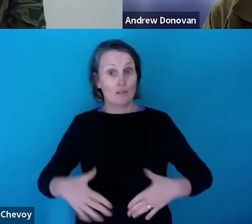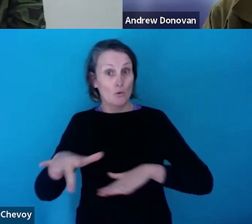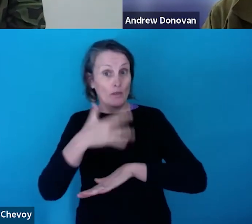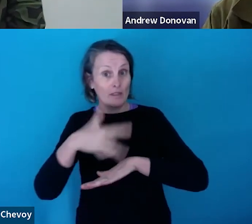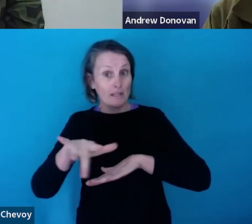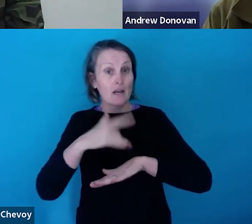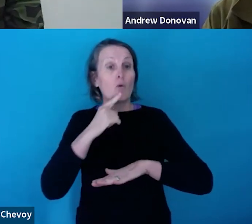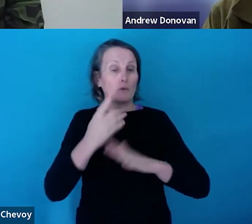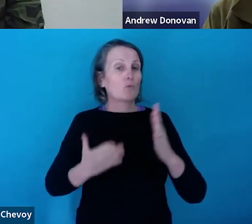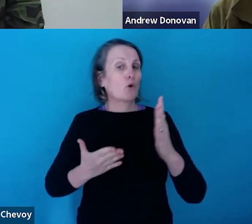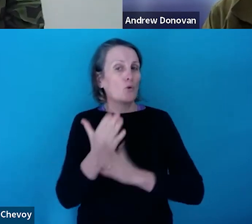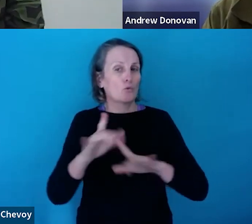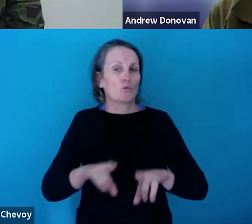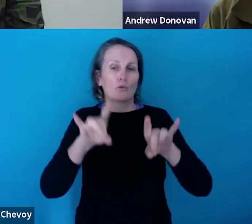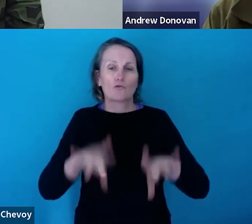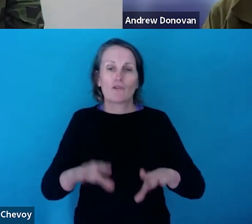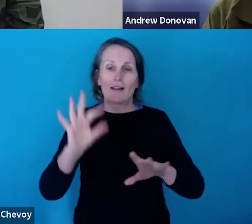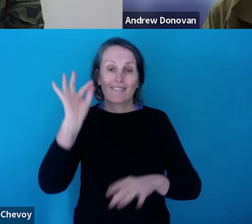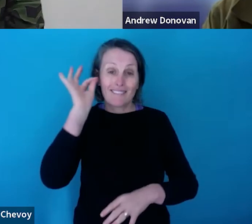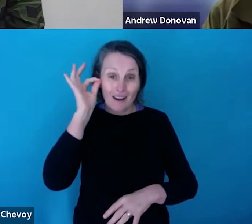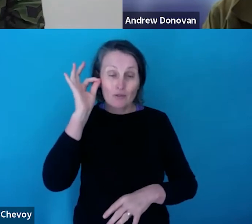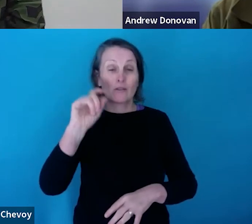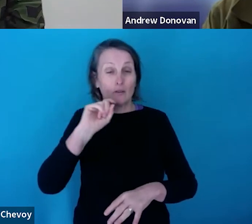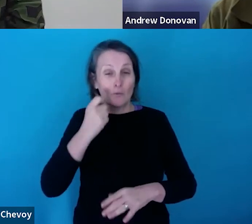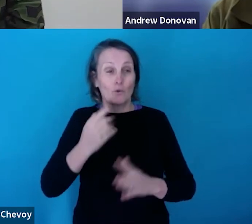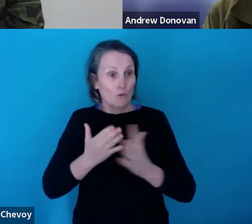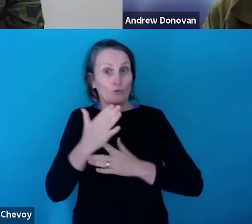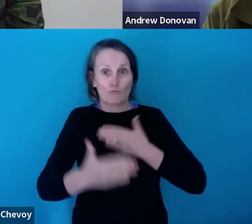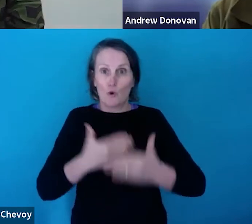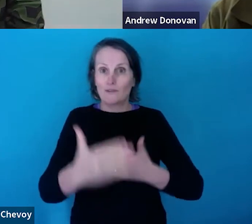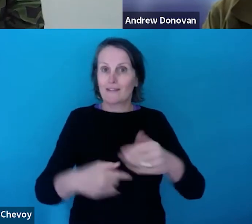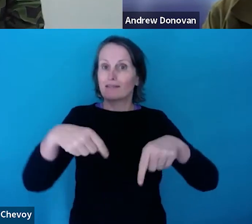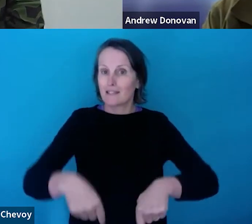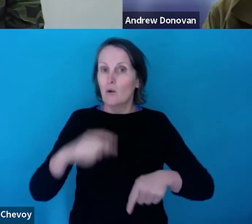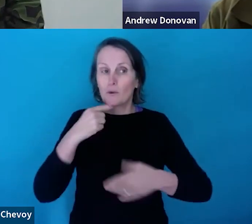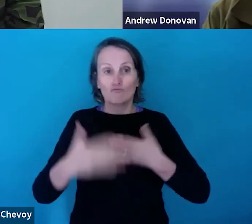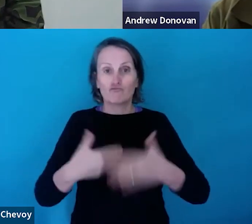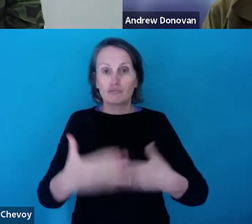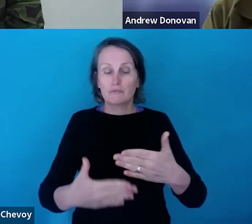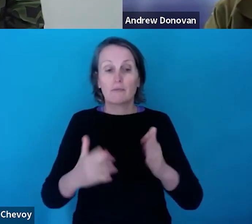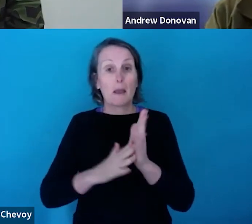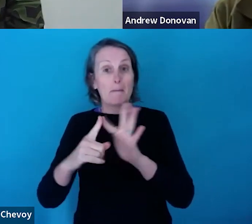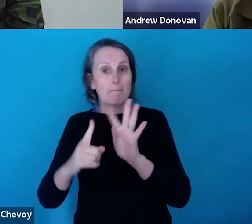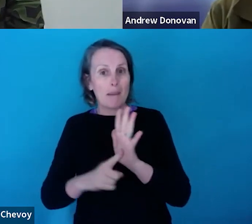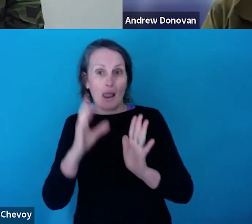assessed through our normal processes here. So Mel has just asked - how will they be assessed?